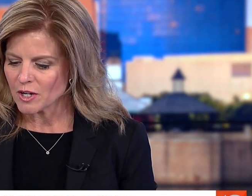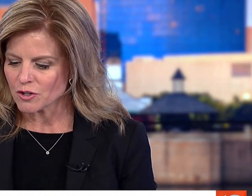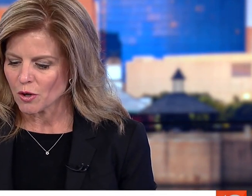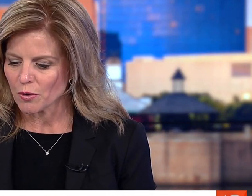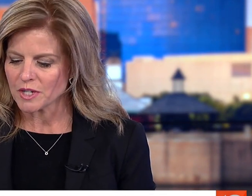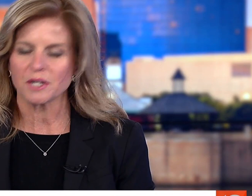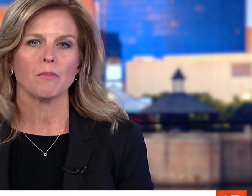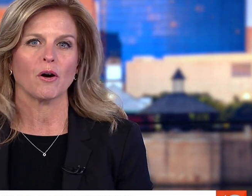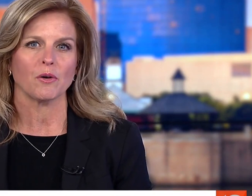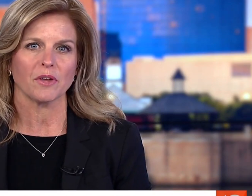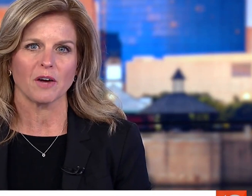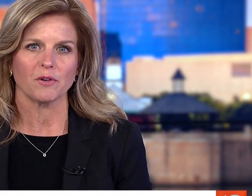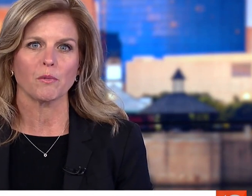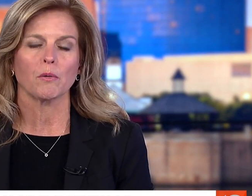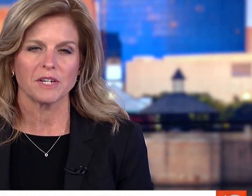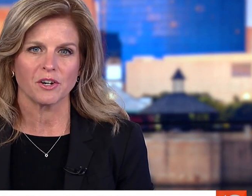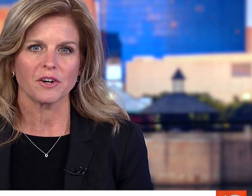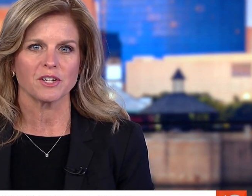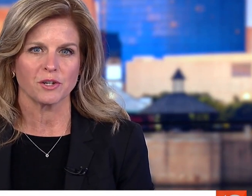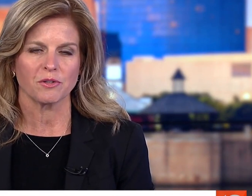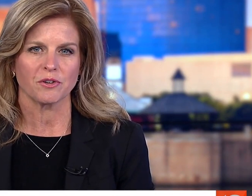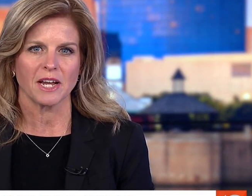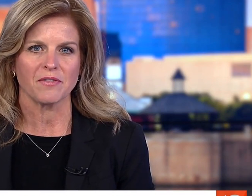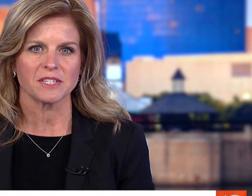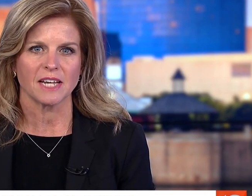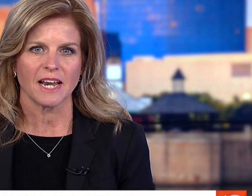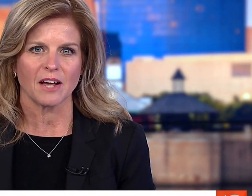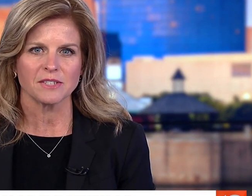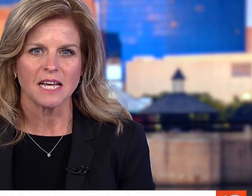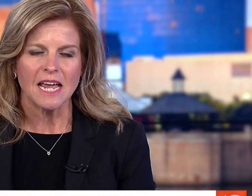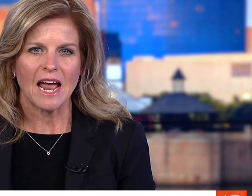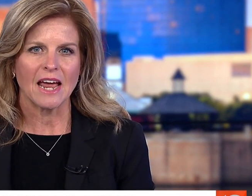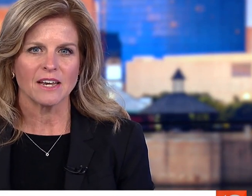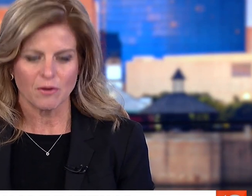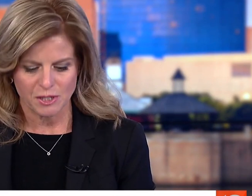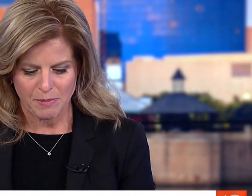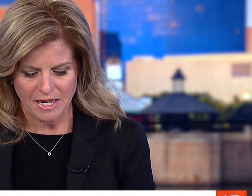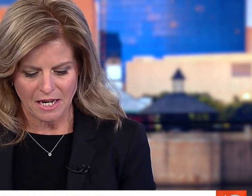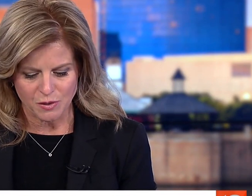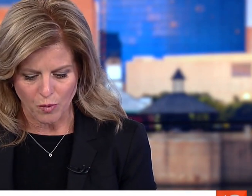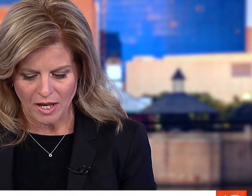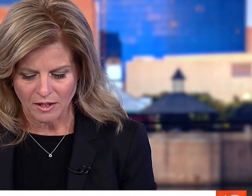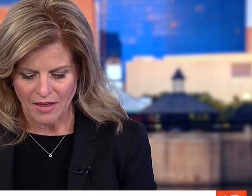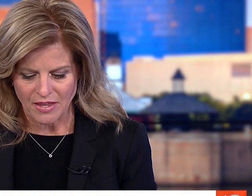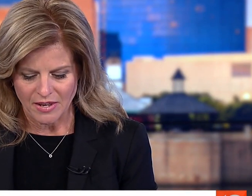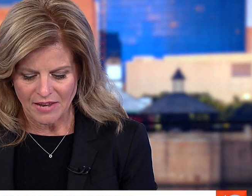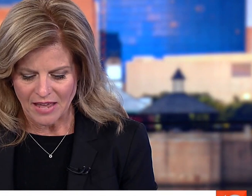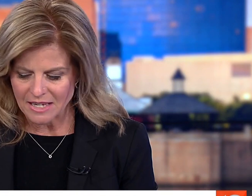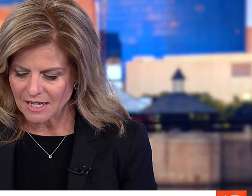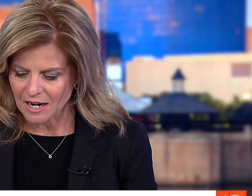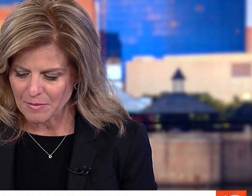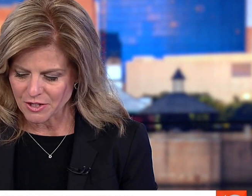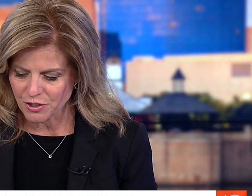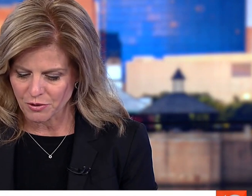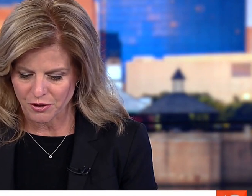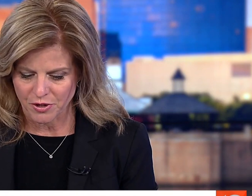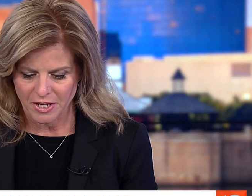WE WERE TOLD THAT IF YOU HAVE A QUESTION ABOUT WHETHER OR NOT YOU QUALIFY, JUST APPLY. ALSO WE ARE TOLD THAT TOMORROW,